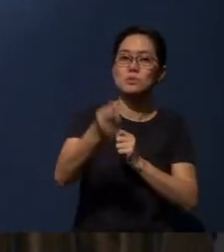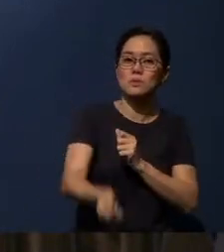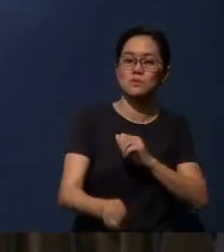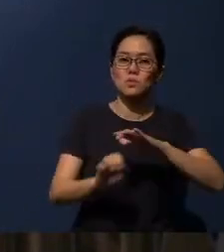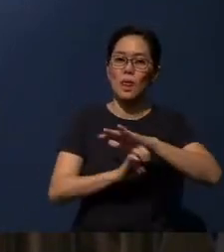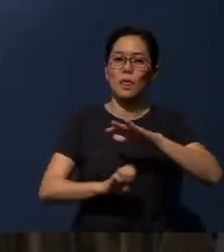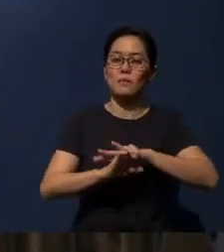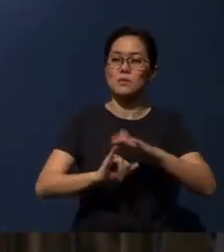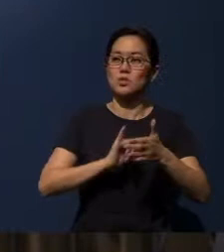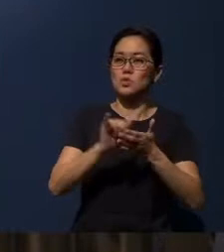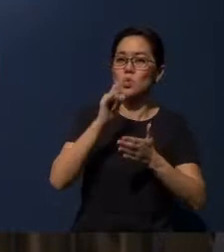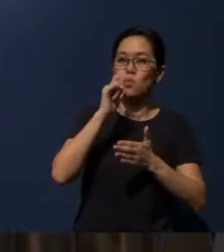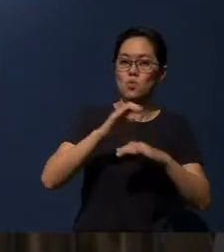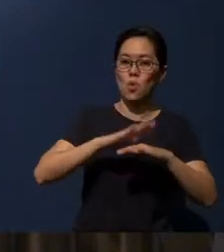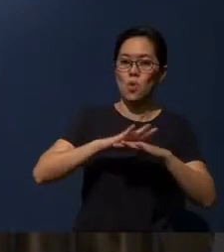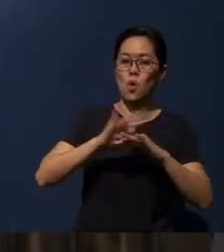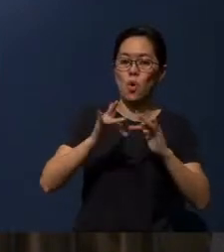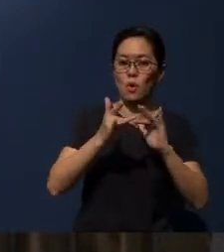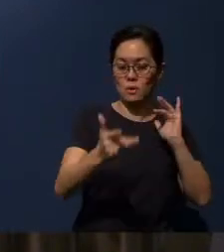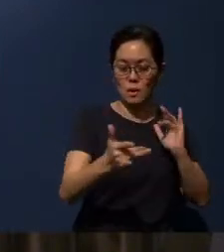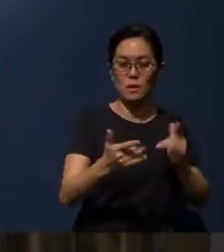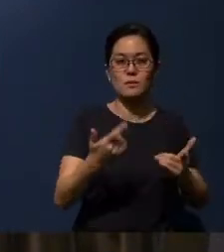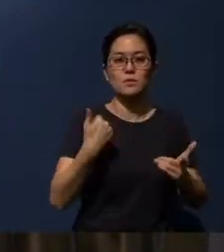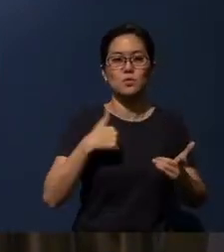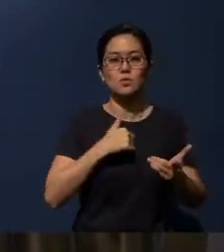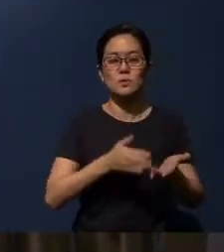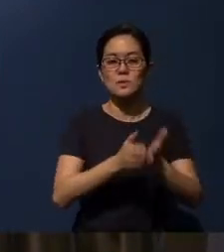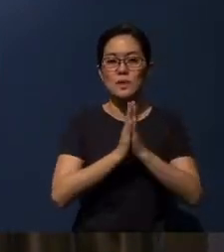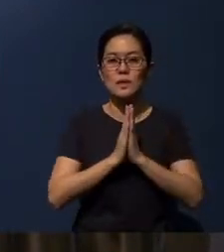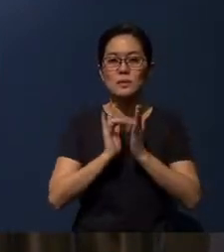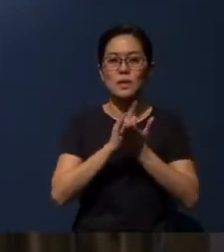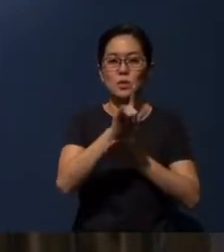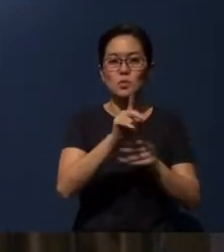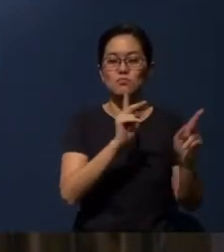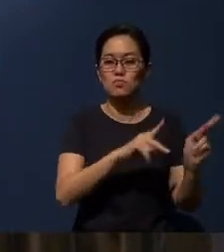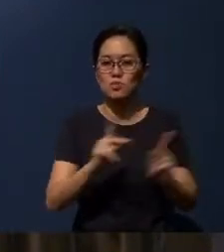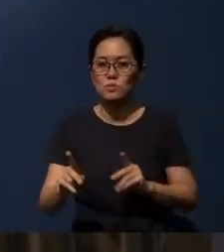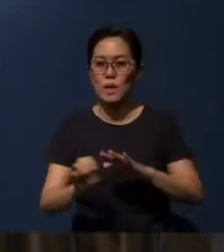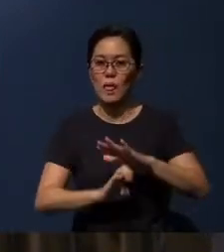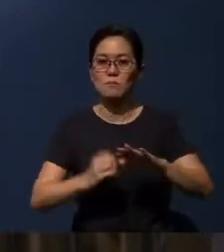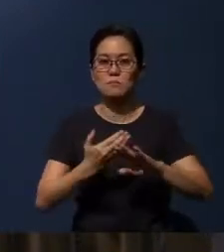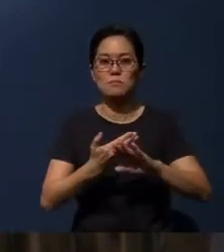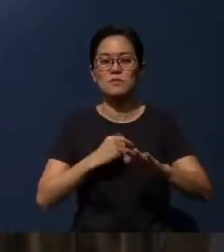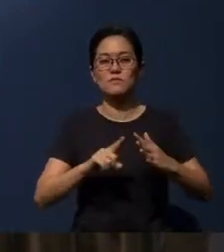And for those who are joining online, we ask that you prepare the elements before the start of the worship.